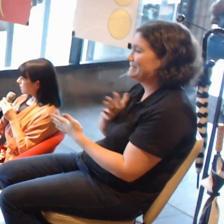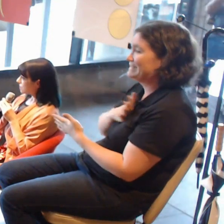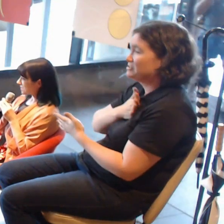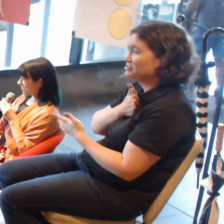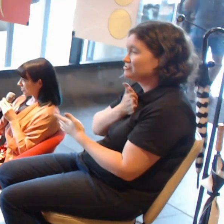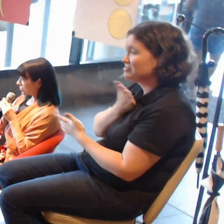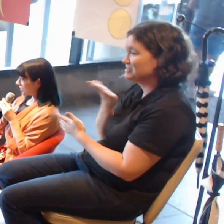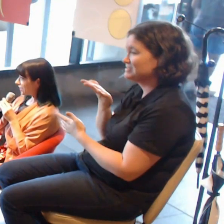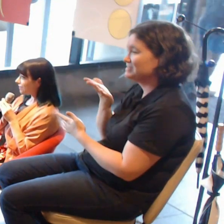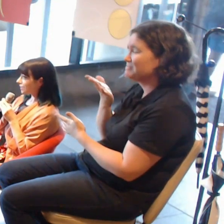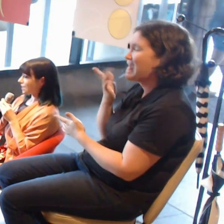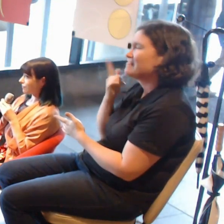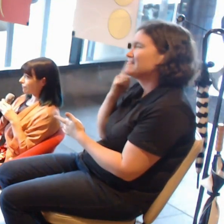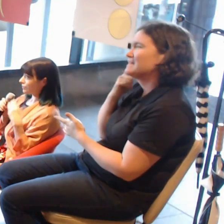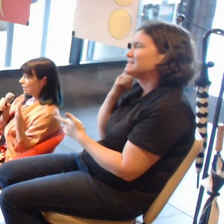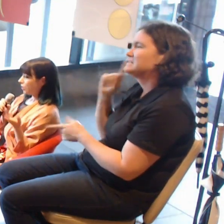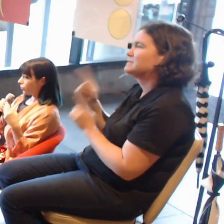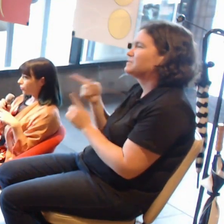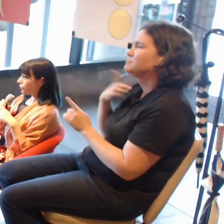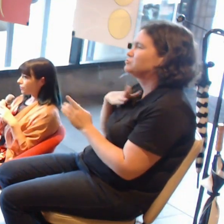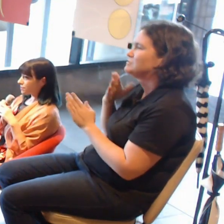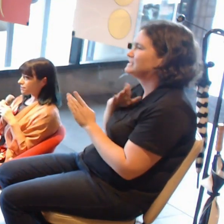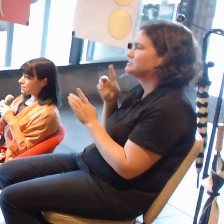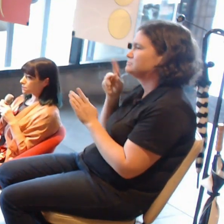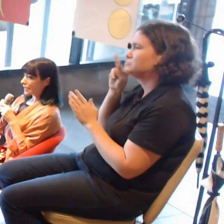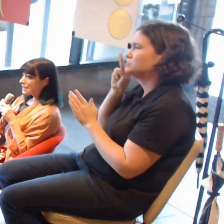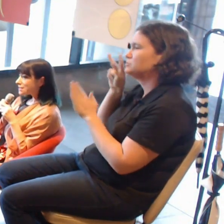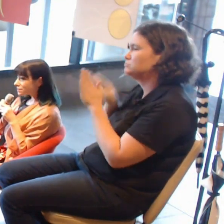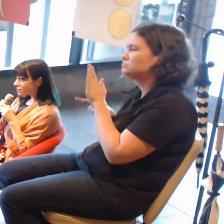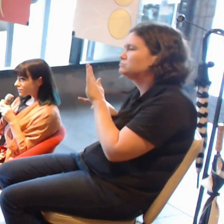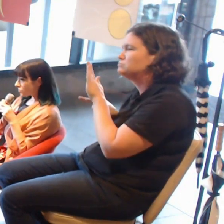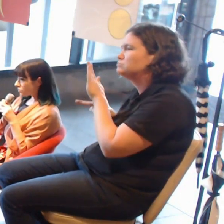and the spectacle of the use of the technology